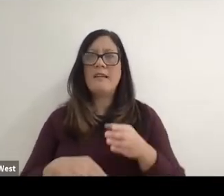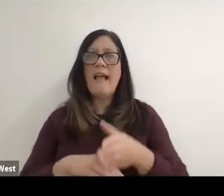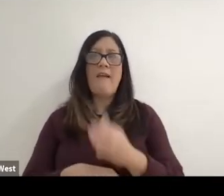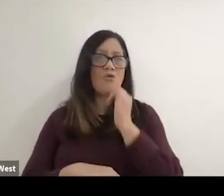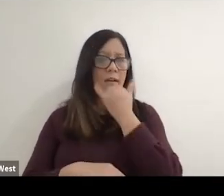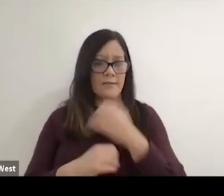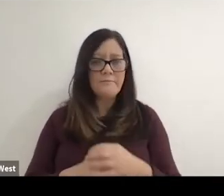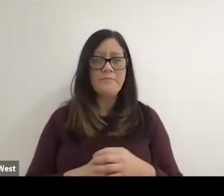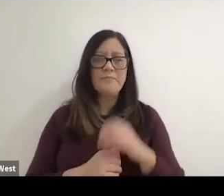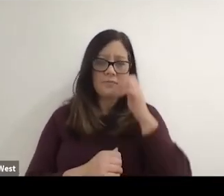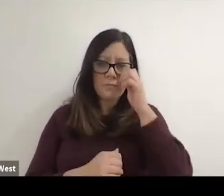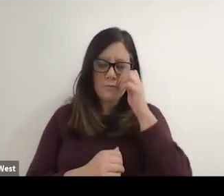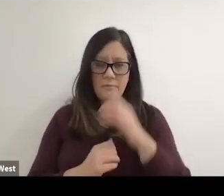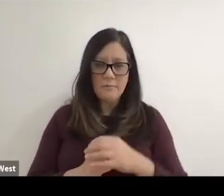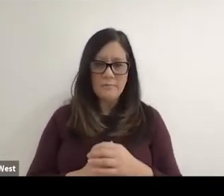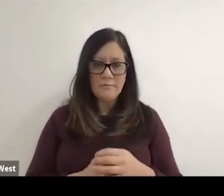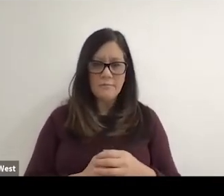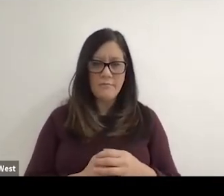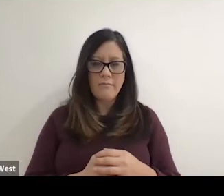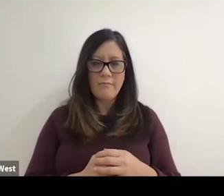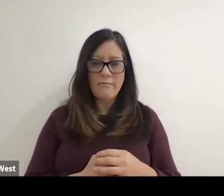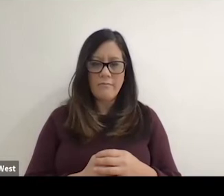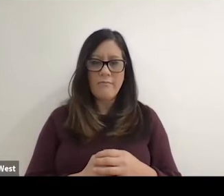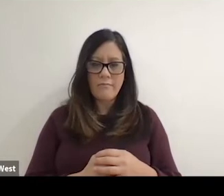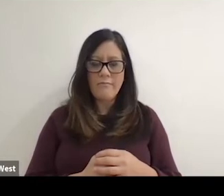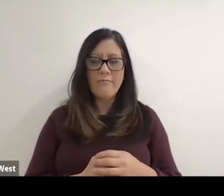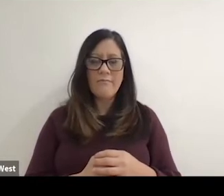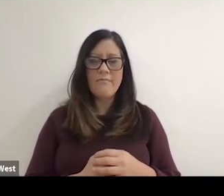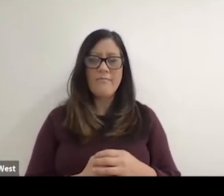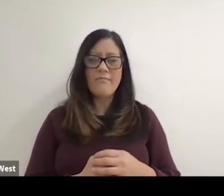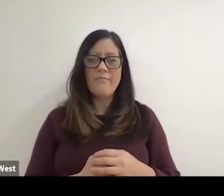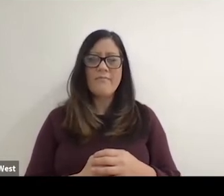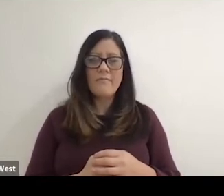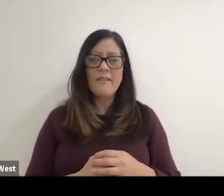After my accident. But after going out in the industry for